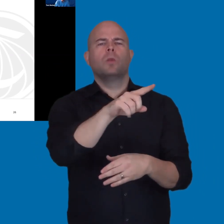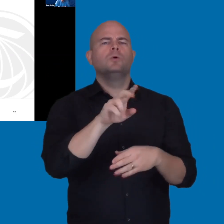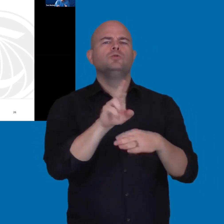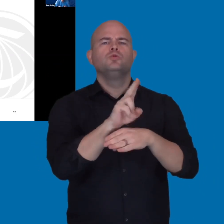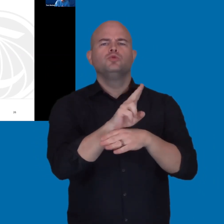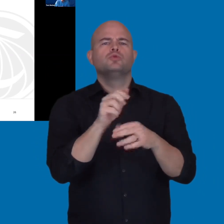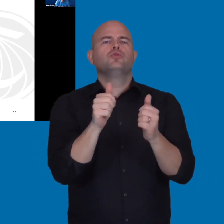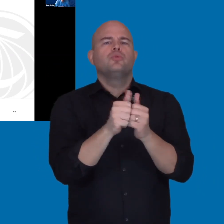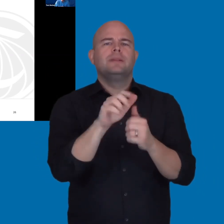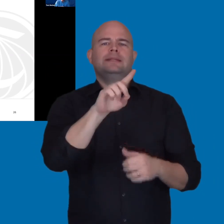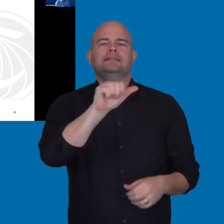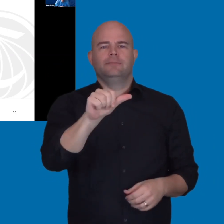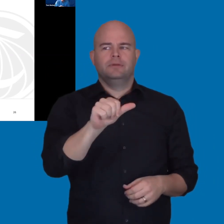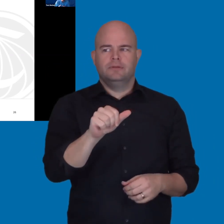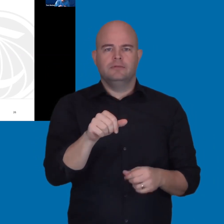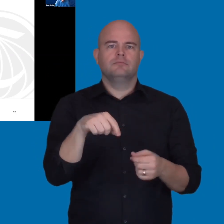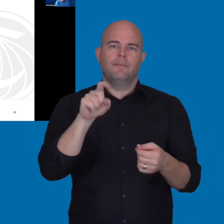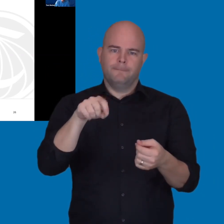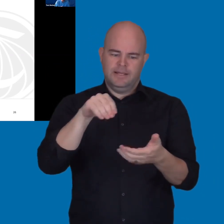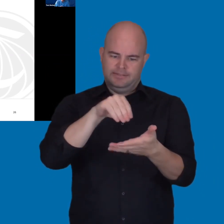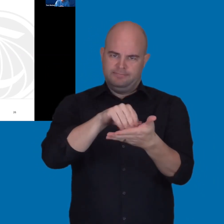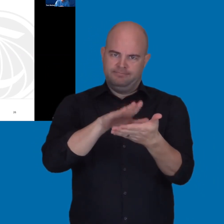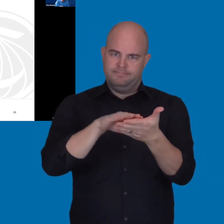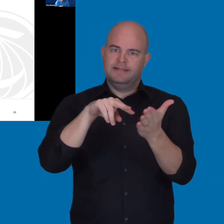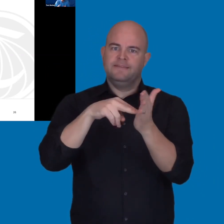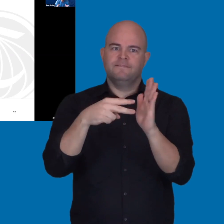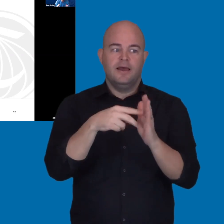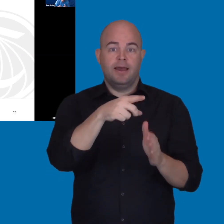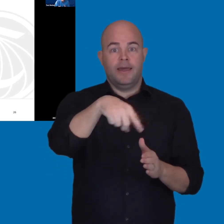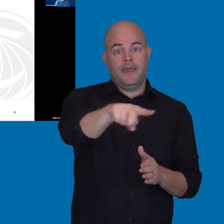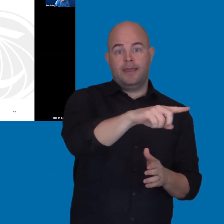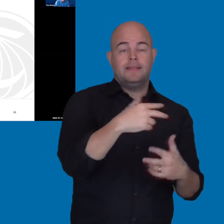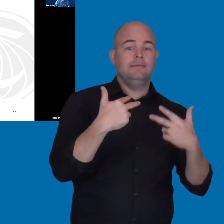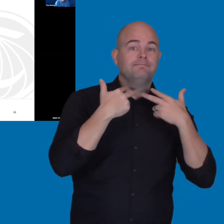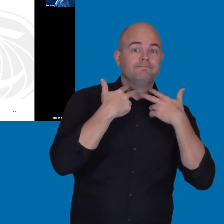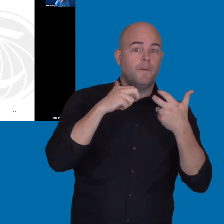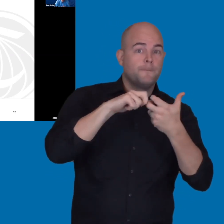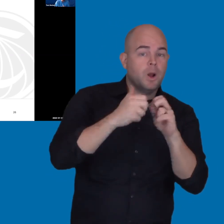You know, define how the end users could report problems? What their help desk.